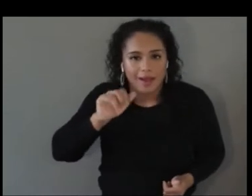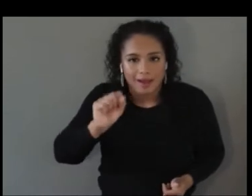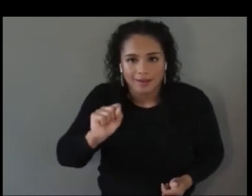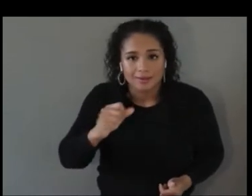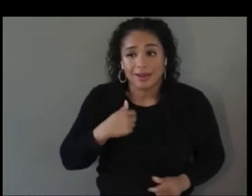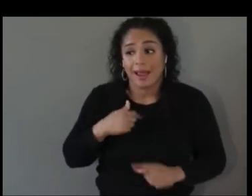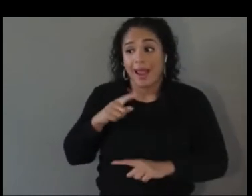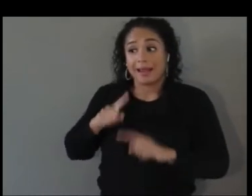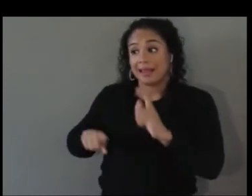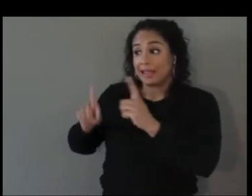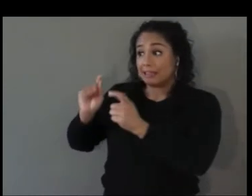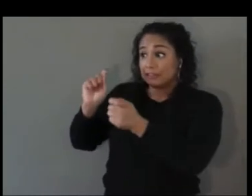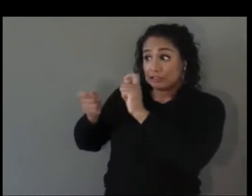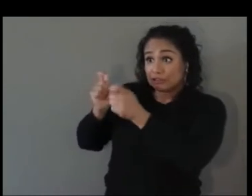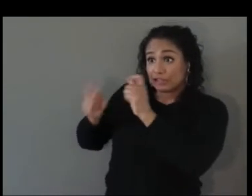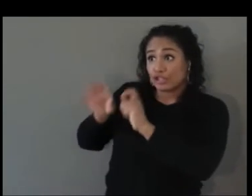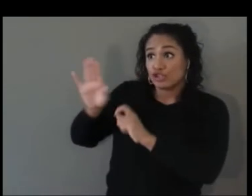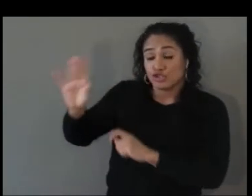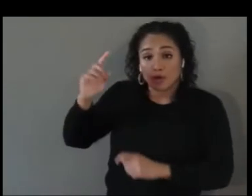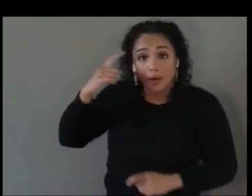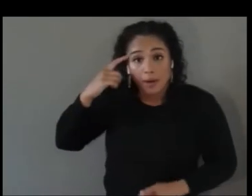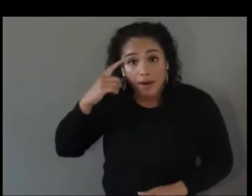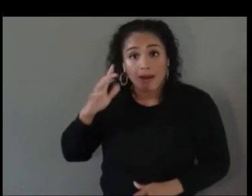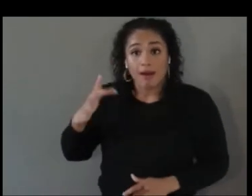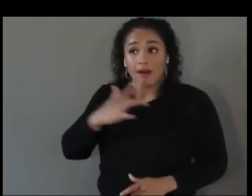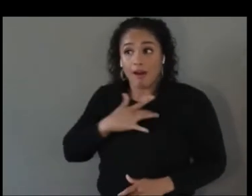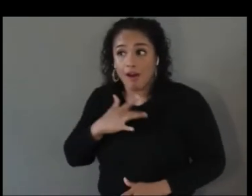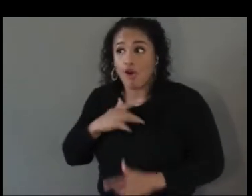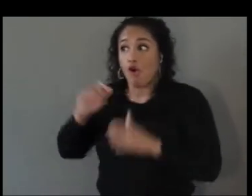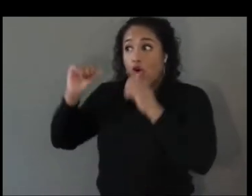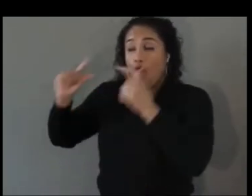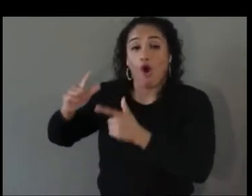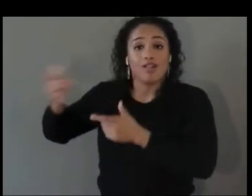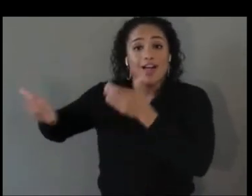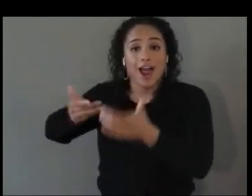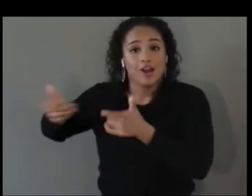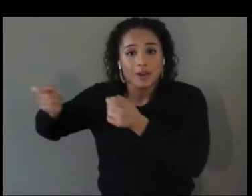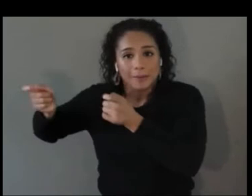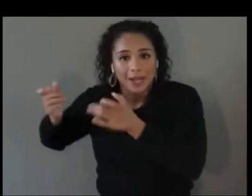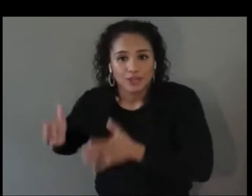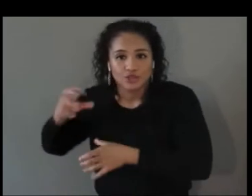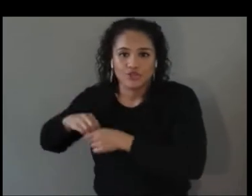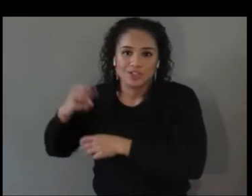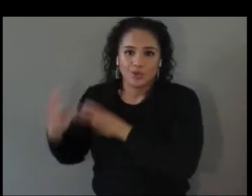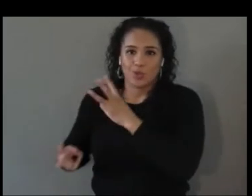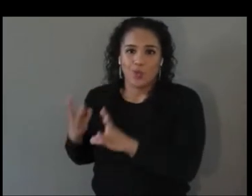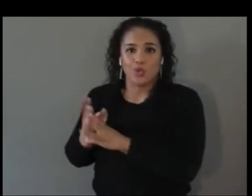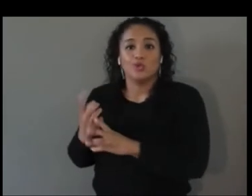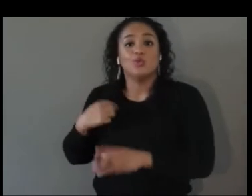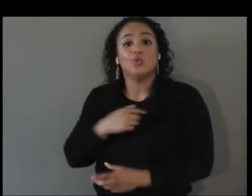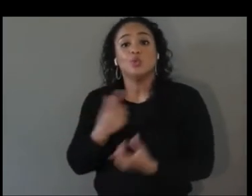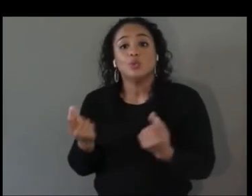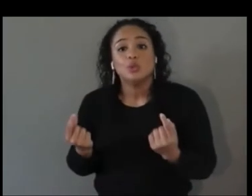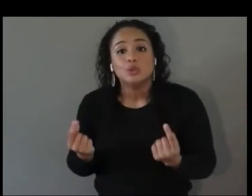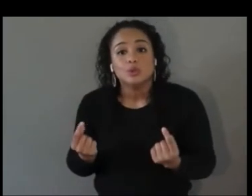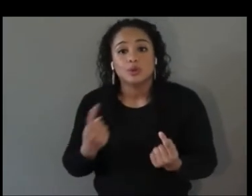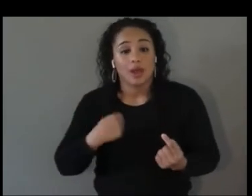of every hiring manager in the world. So what we have to do is, we're taking our talent and unlocking their minds and